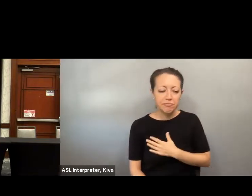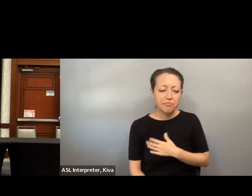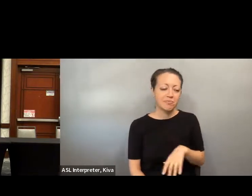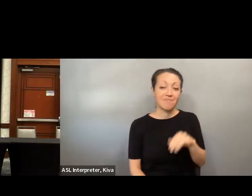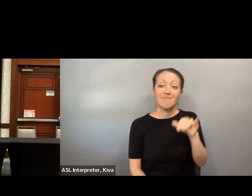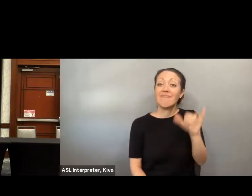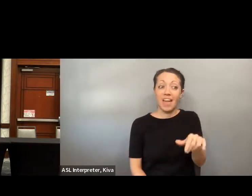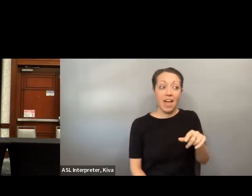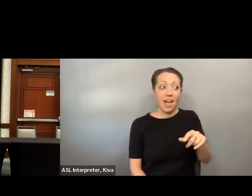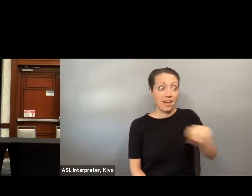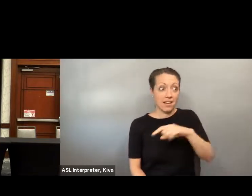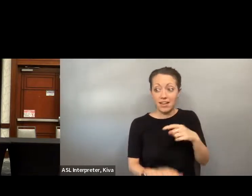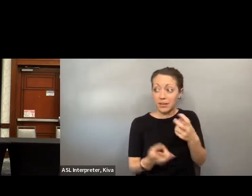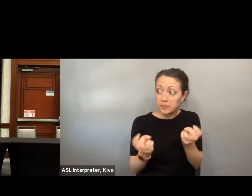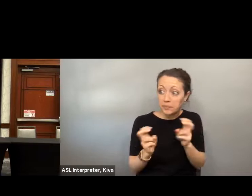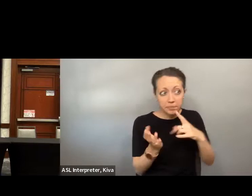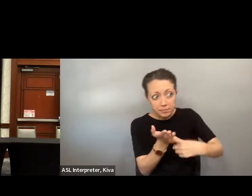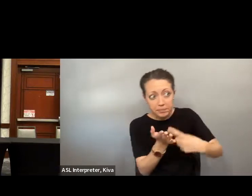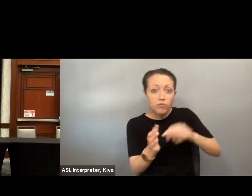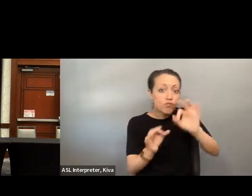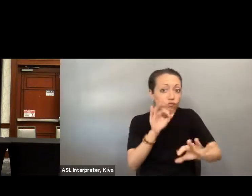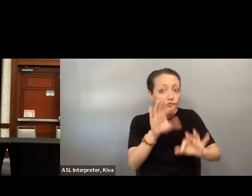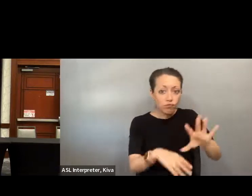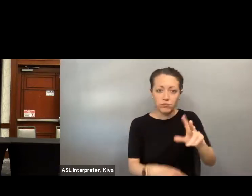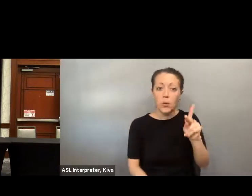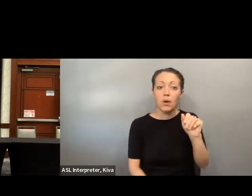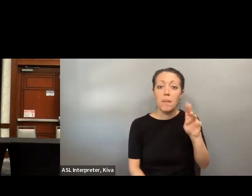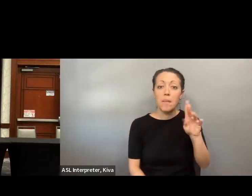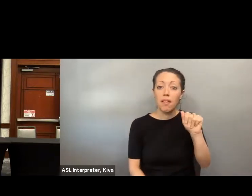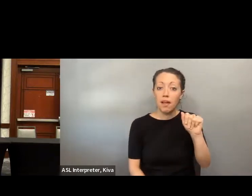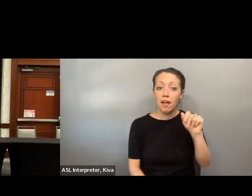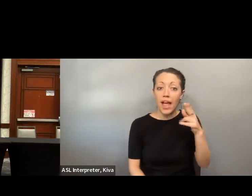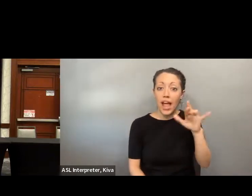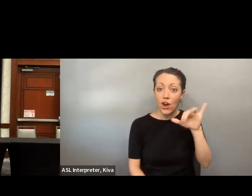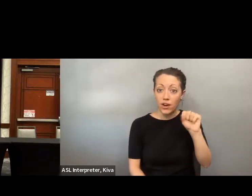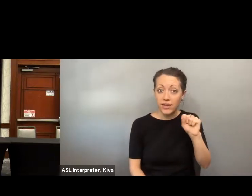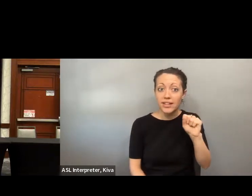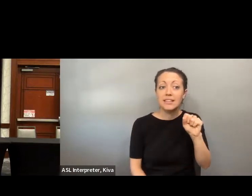us today, Olivia, who I met in that -- on that 2020 -- I'm